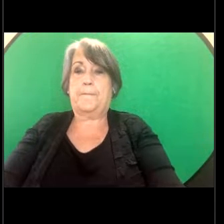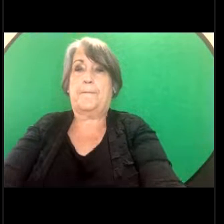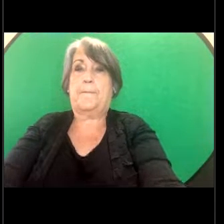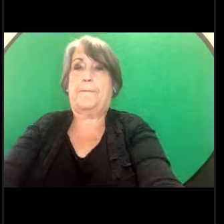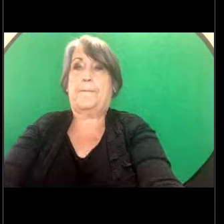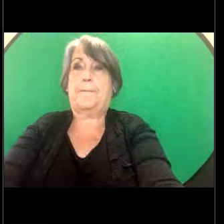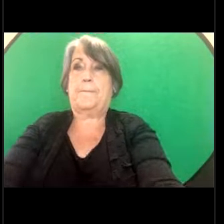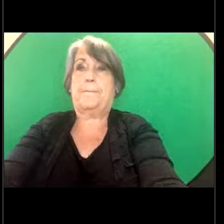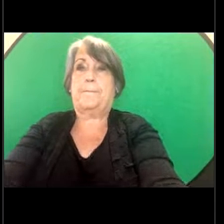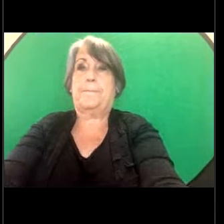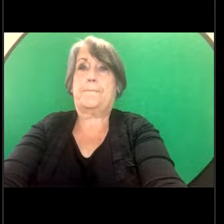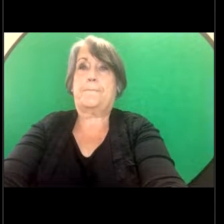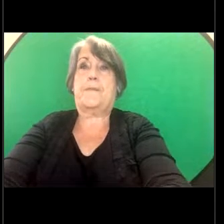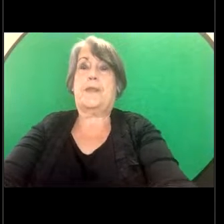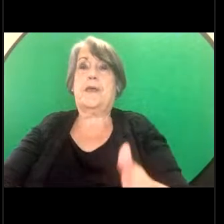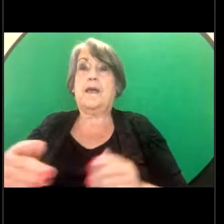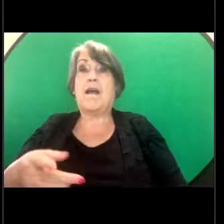that's okay. So we've got 100 per cent answered